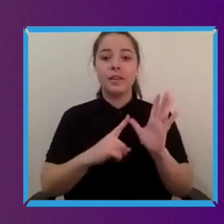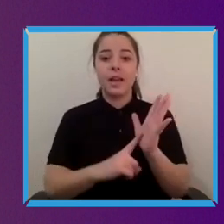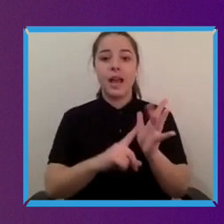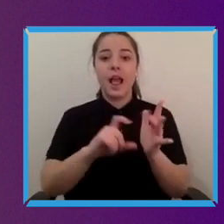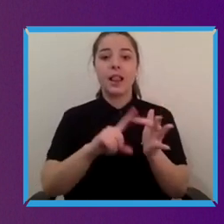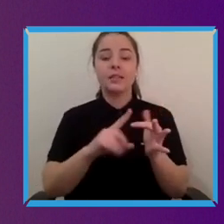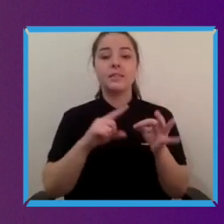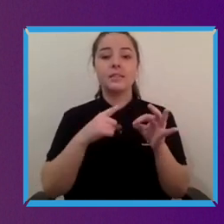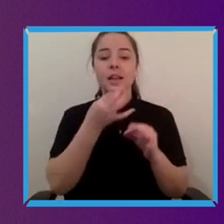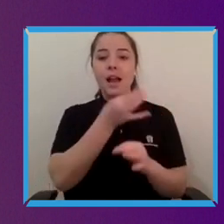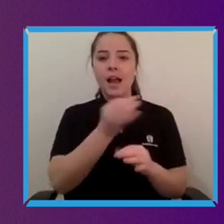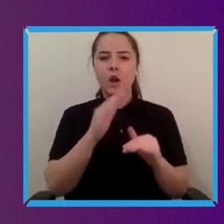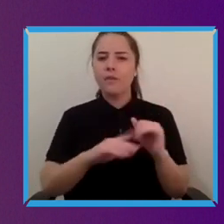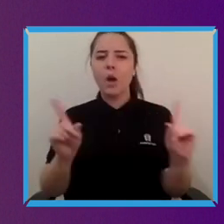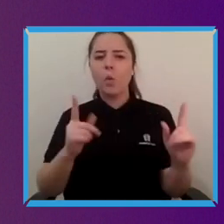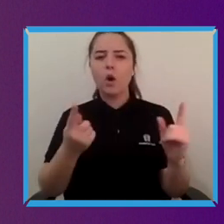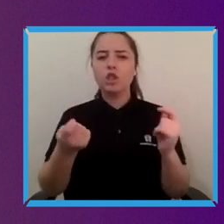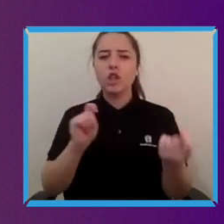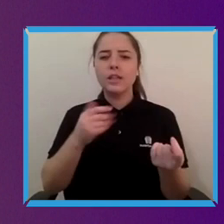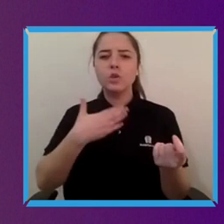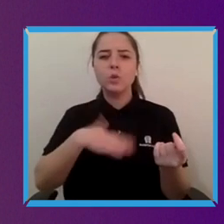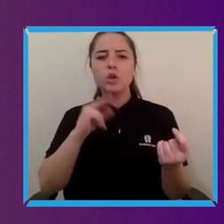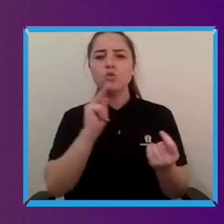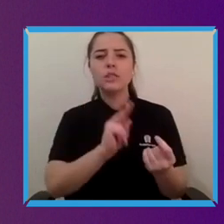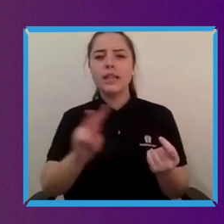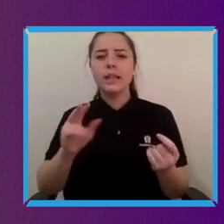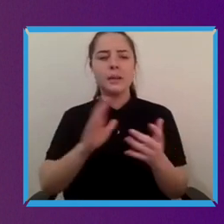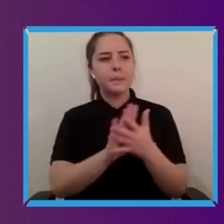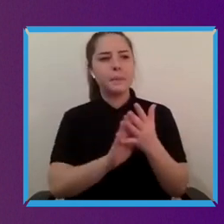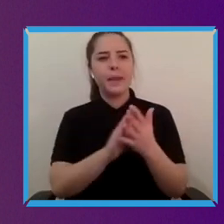you like to see in the world to make our society more accessible and inclusive?